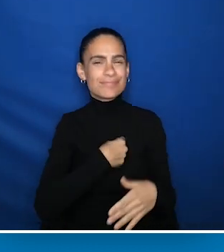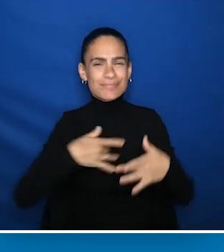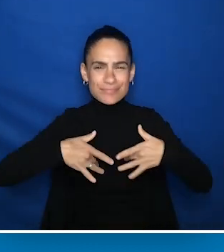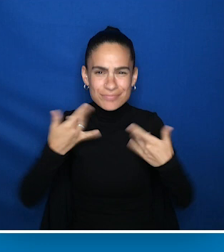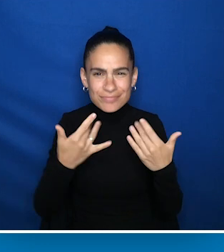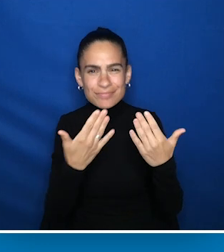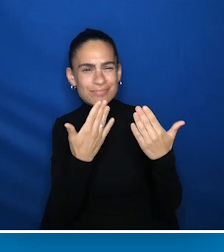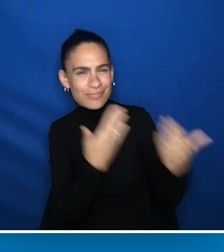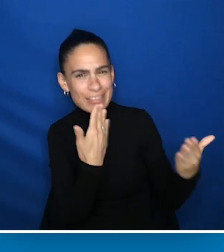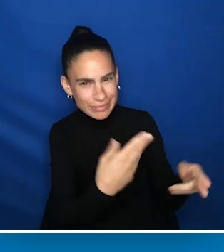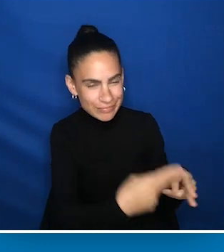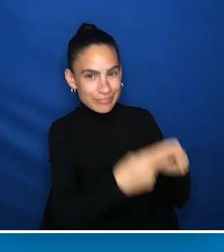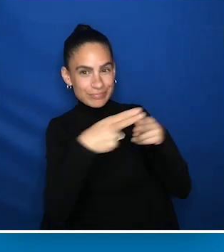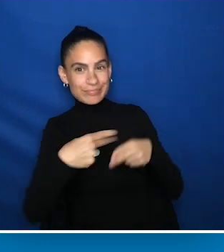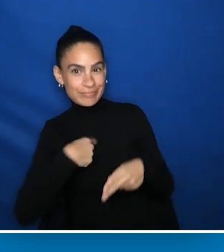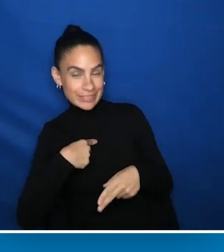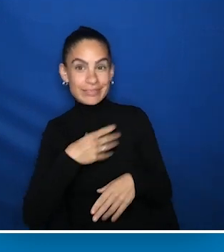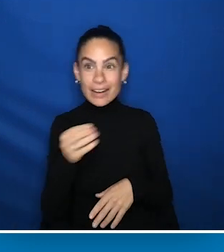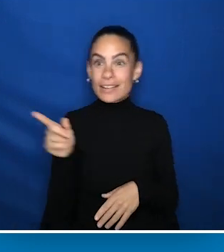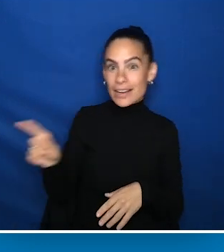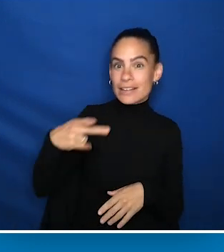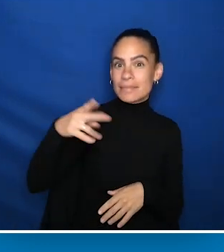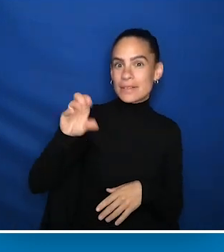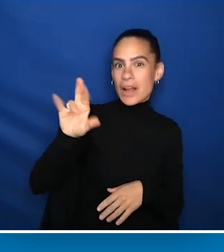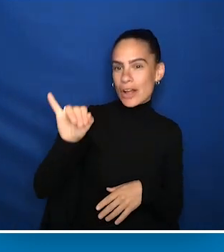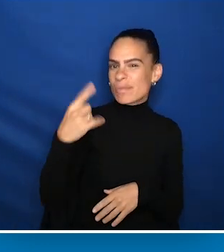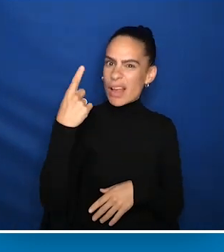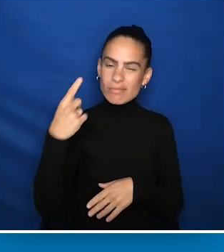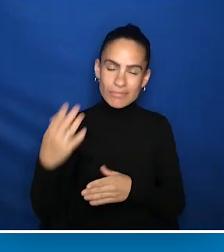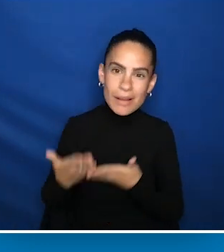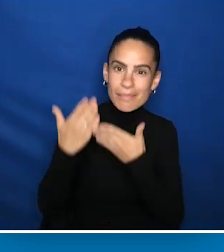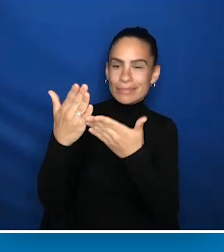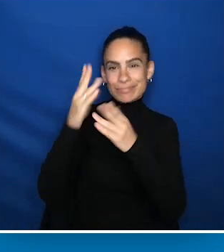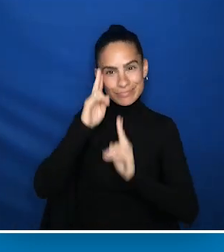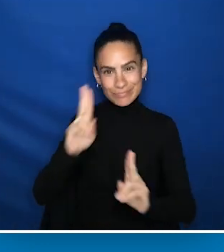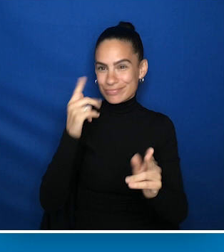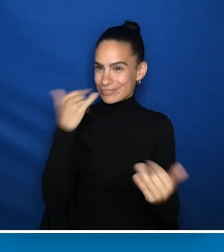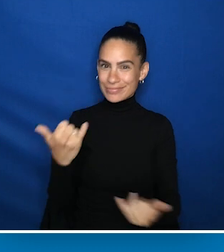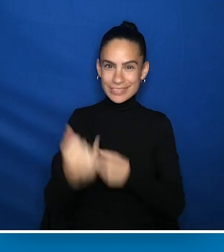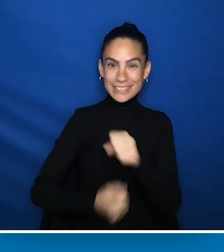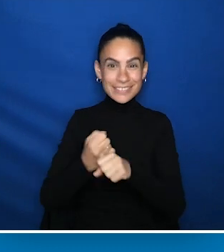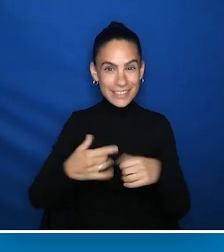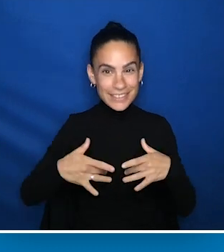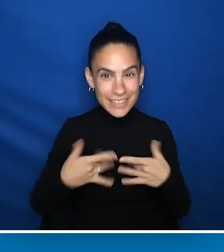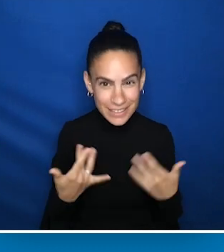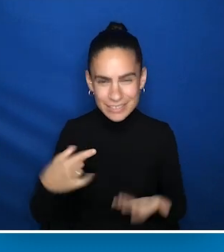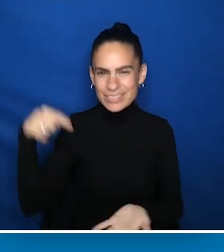one of the Leadership for All honorees at this year's gala. This is truly an honor, and one that I share with the leadership